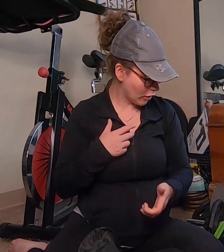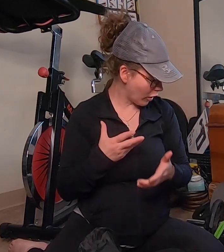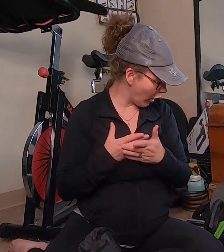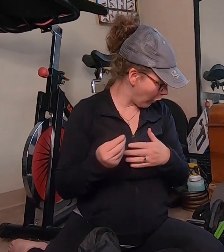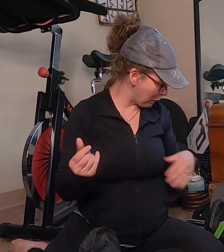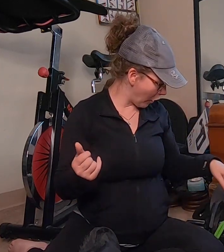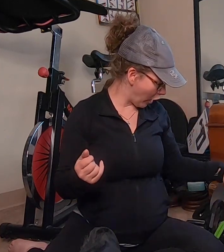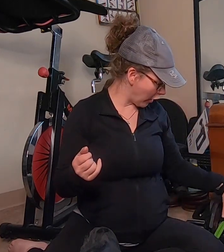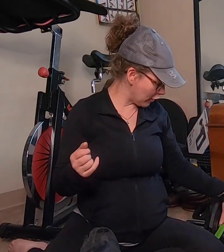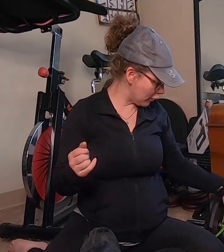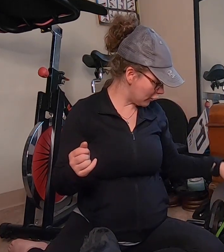I bought